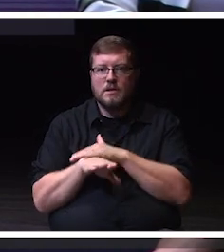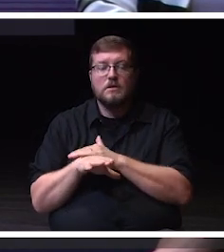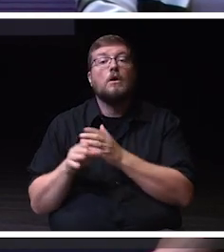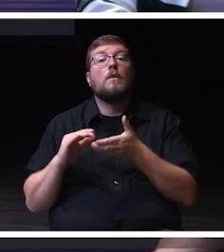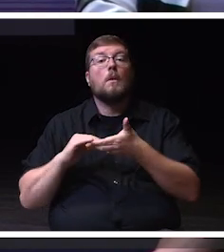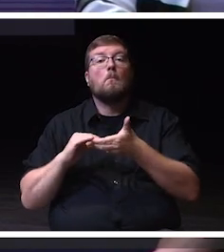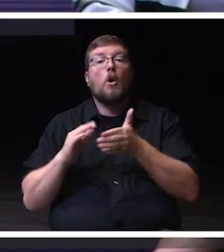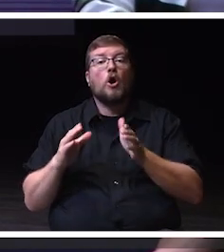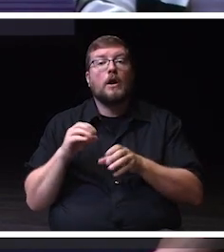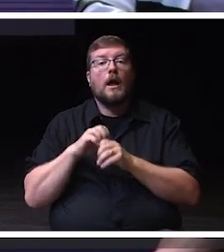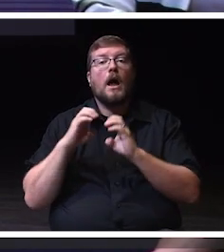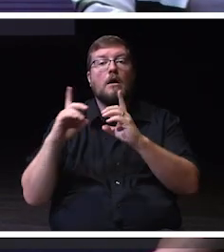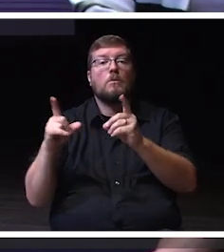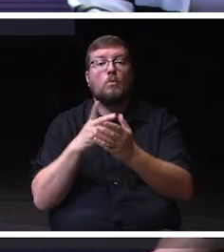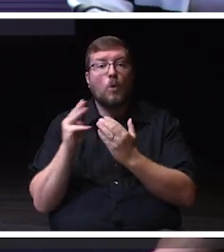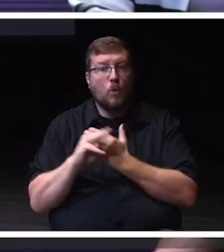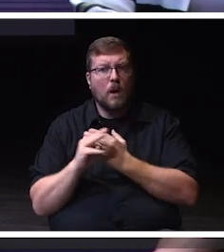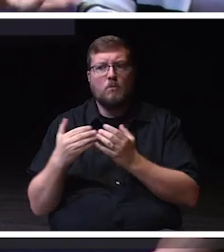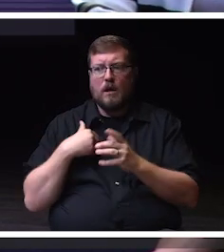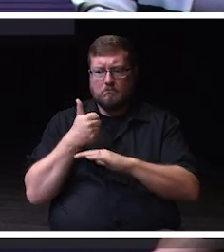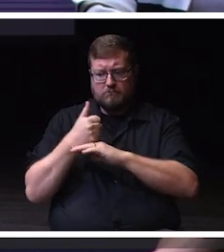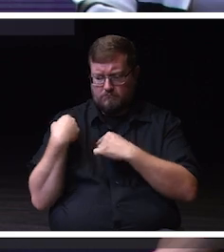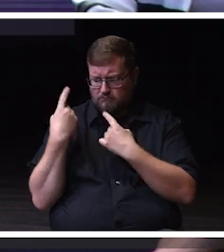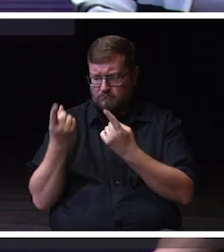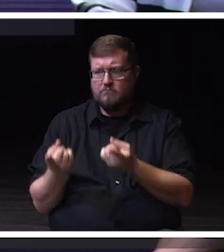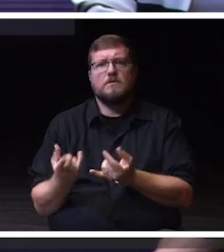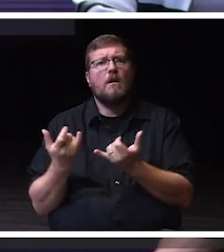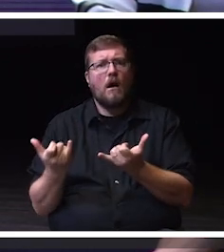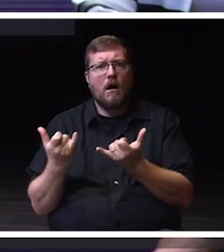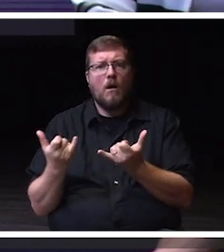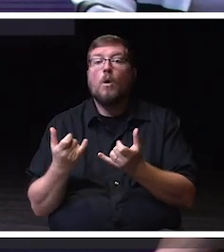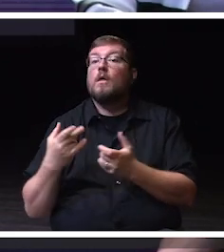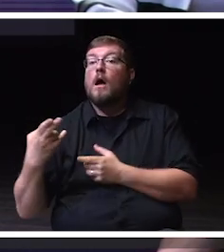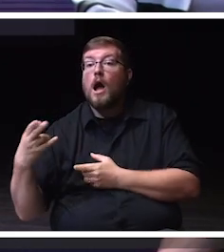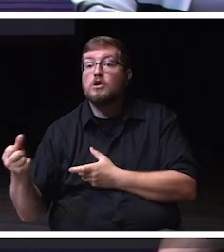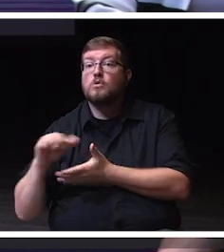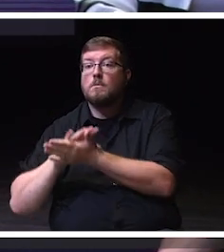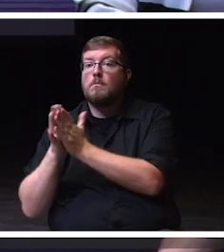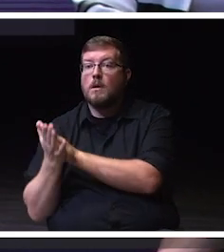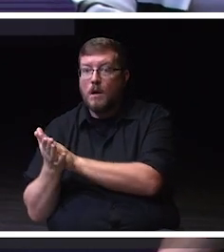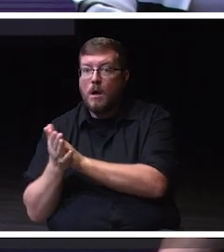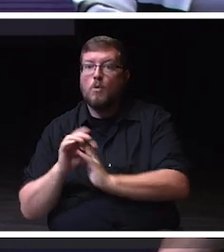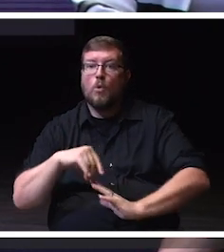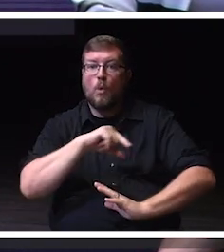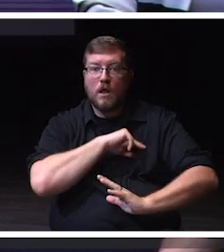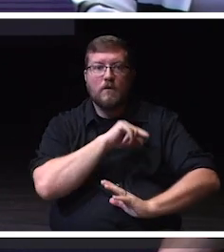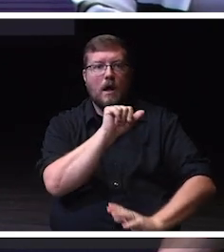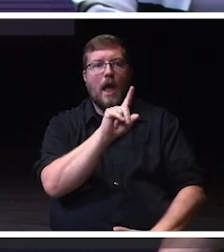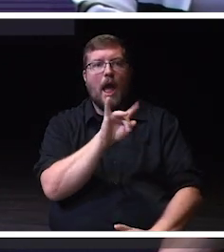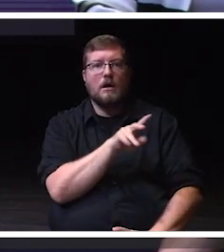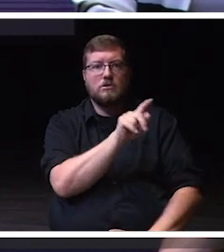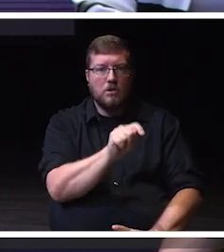has been in existence for quite some time. And that's where high school teachers become qualified as an adjunct, with your department's permission,